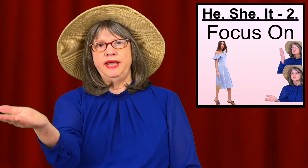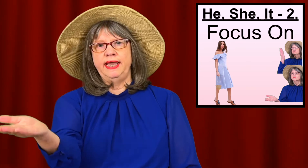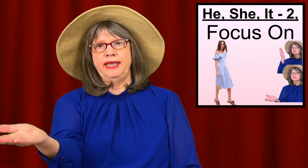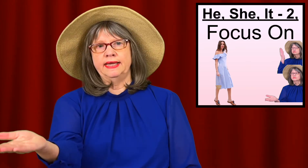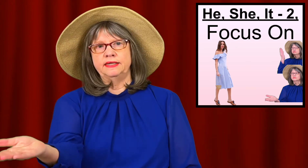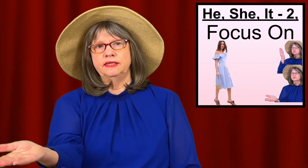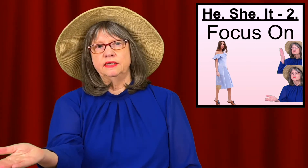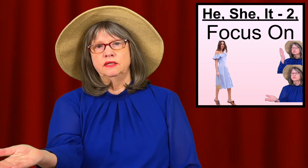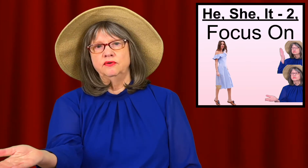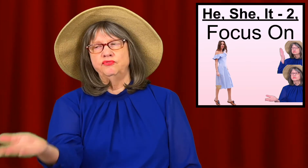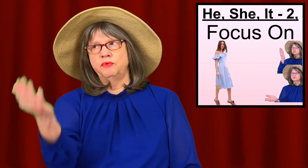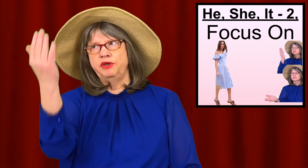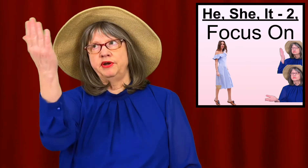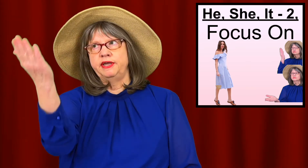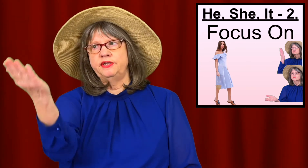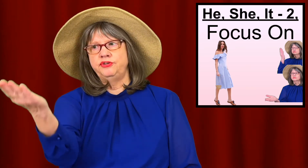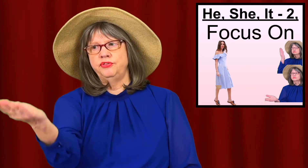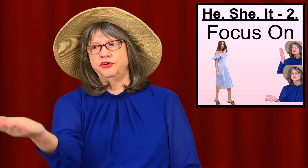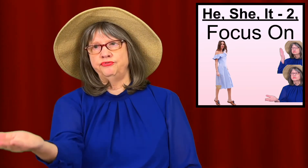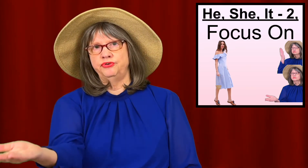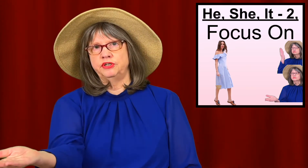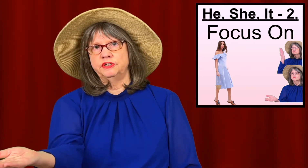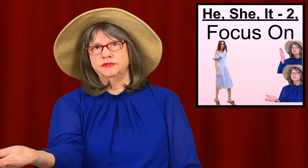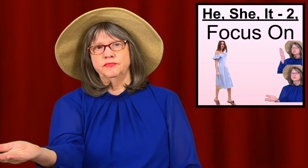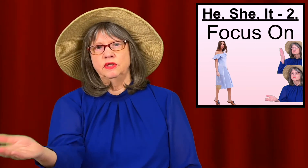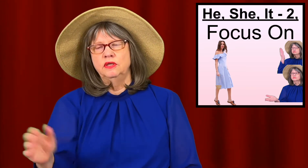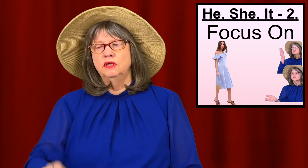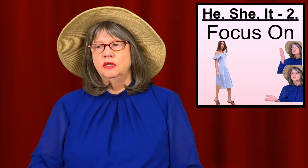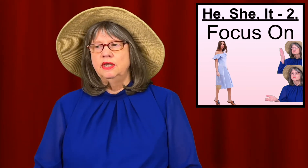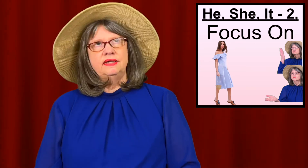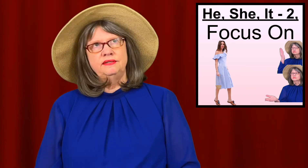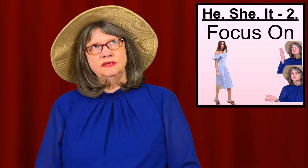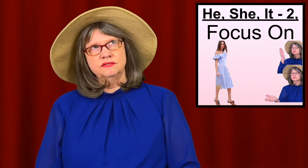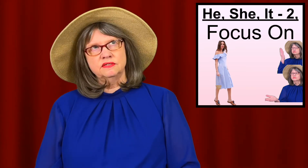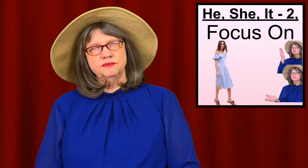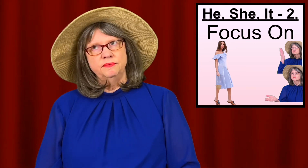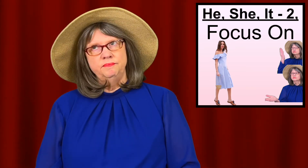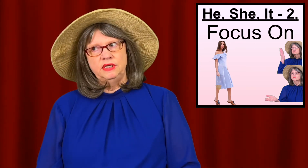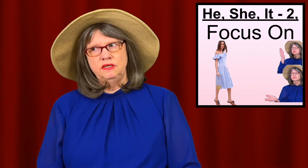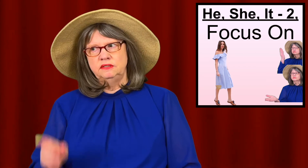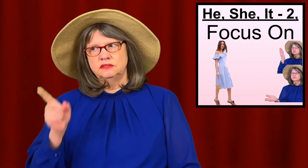hand, from their head to their foot. And this means